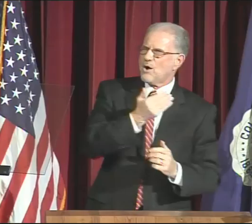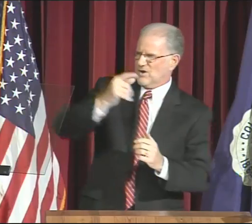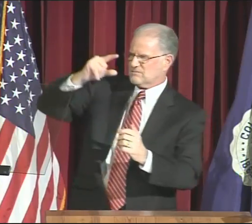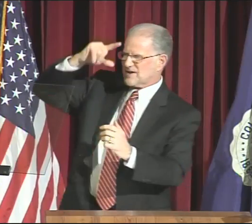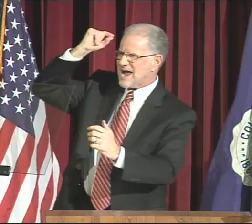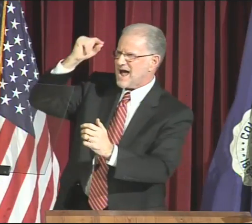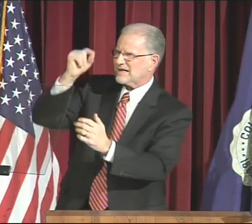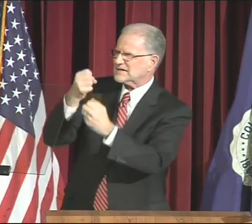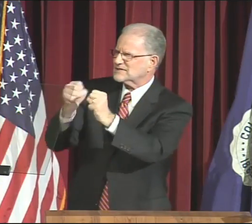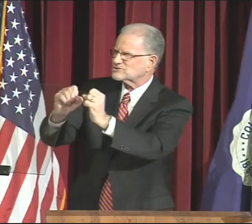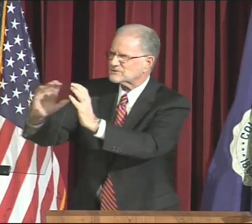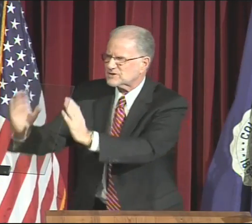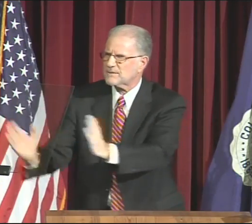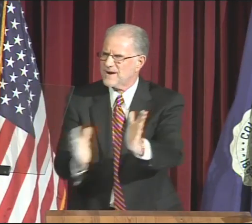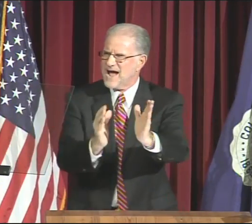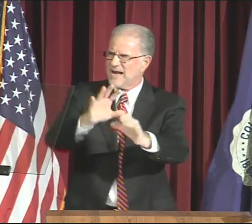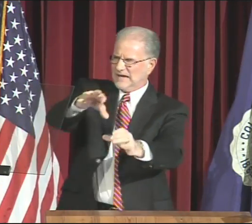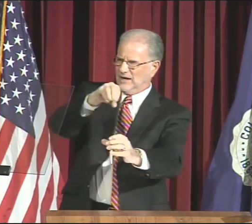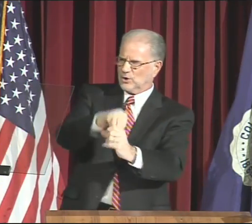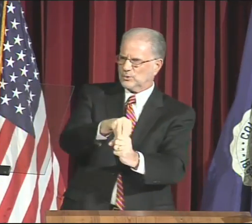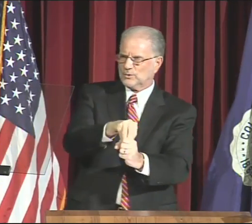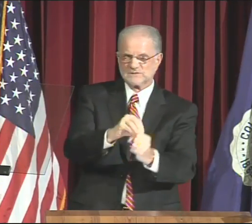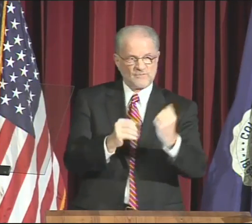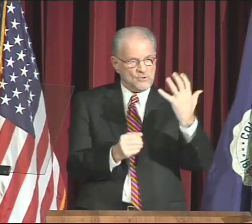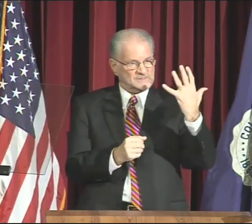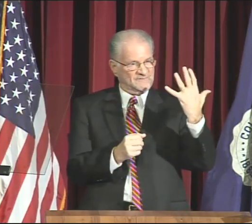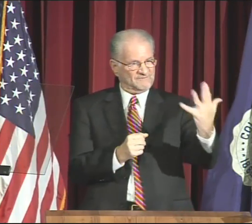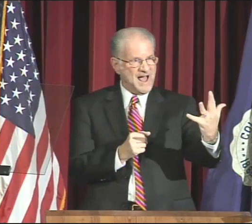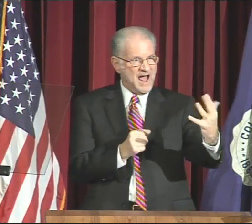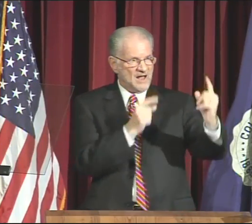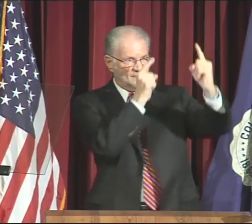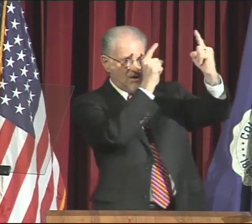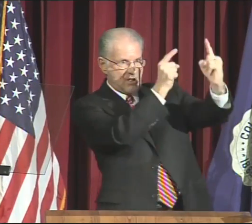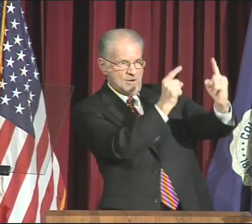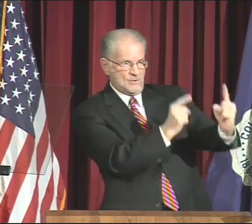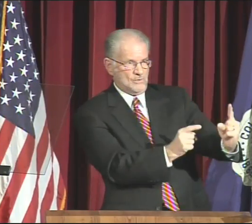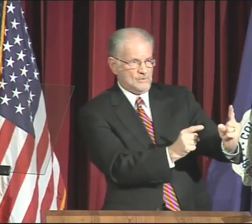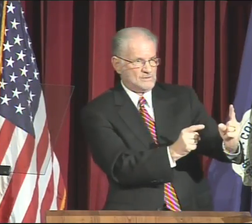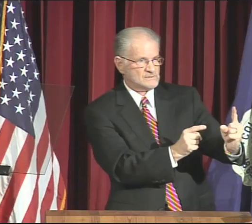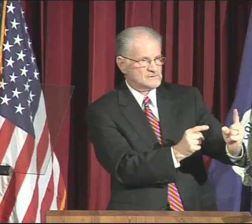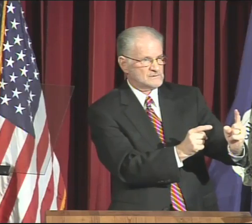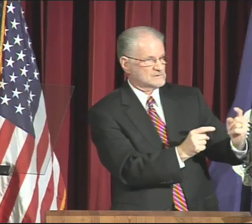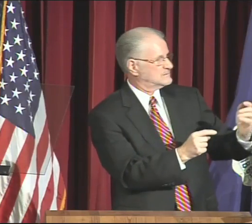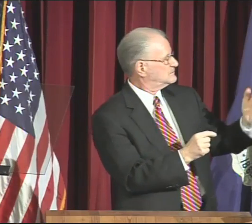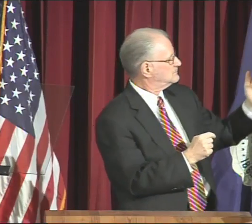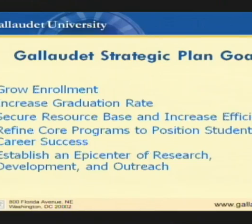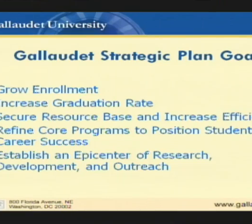Our Gallaudet Strategic Plan includes these five goals.